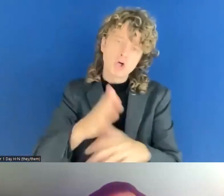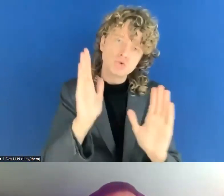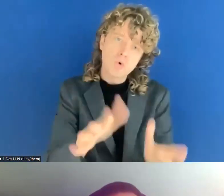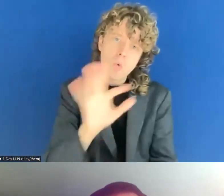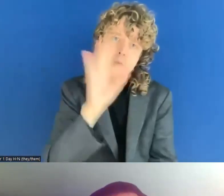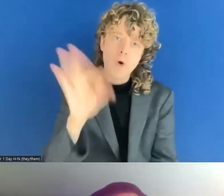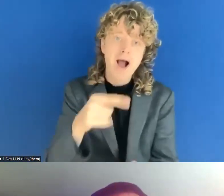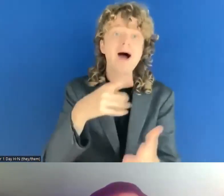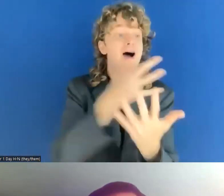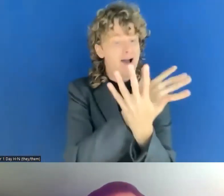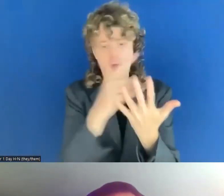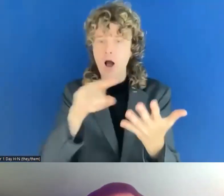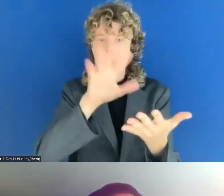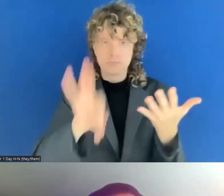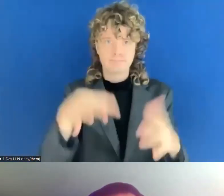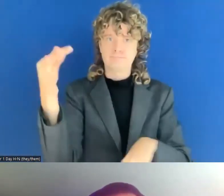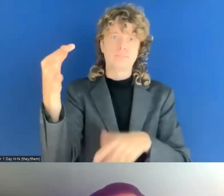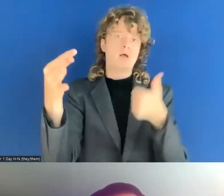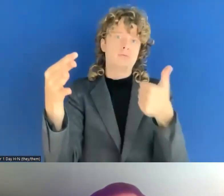the resources to do so.